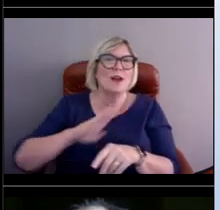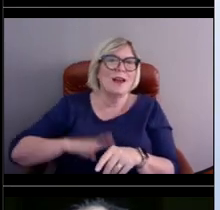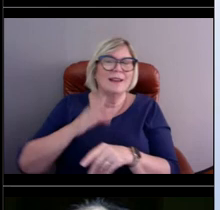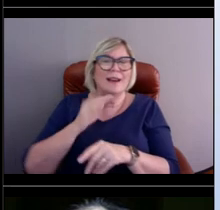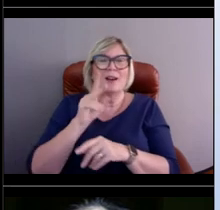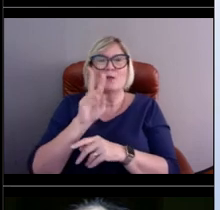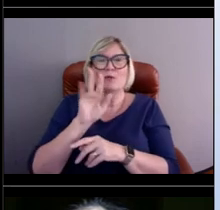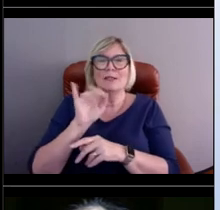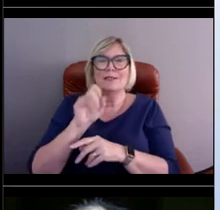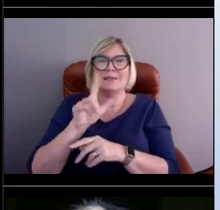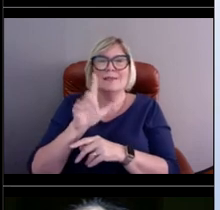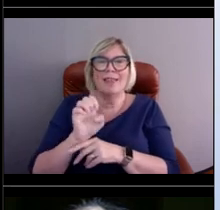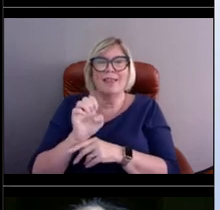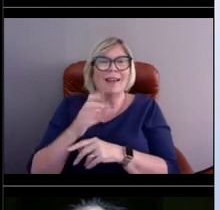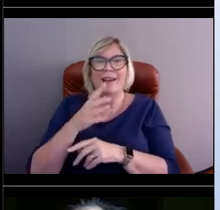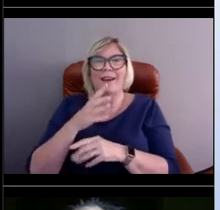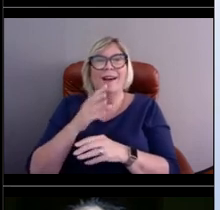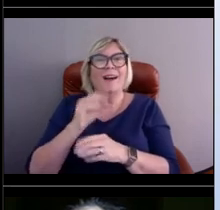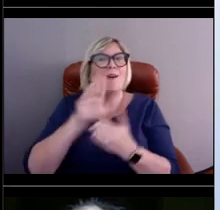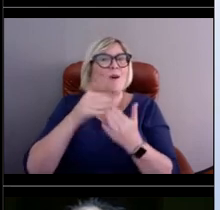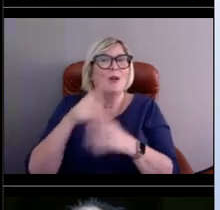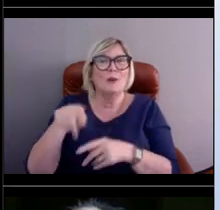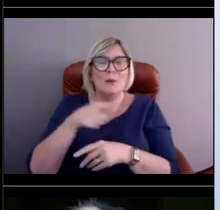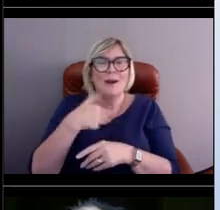And everybody have a good week, and we'll see you soon.